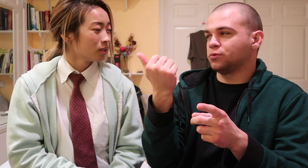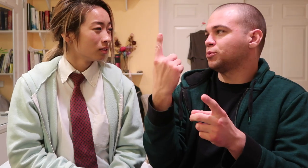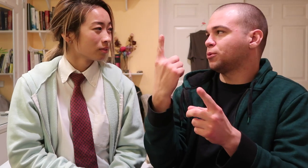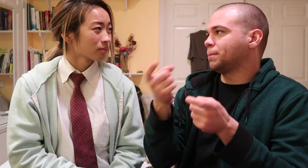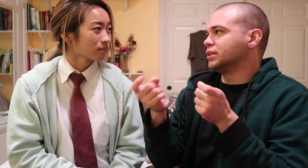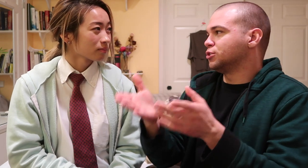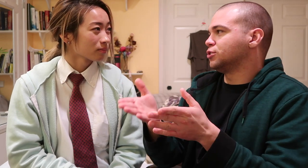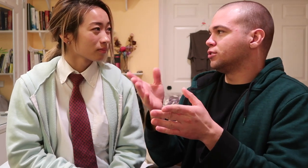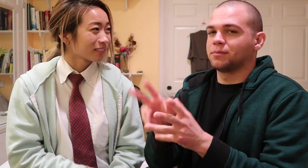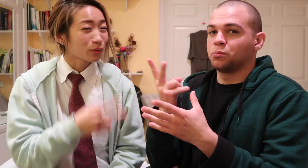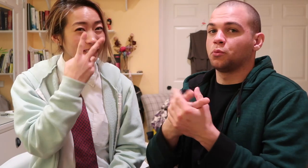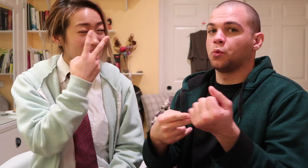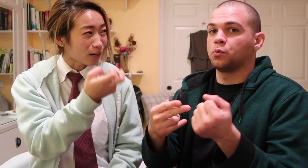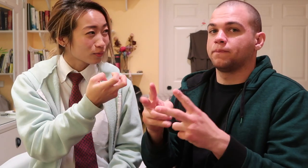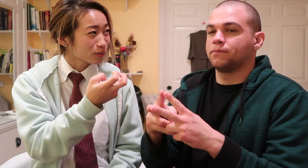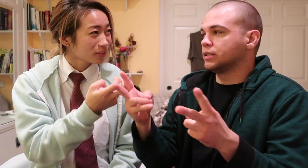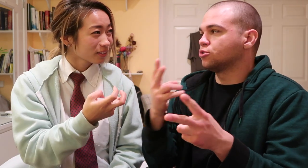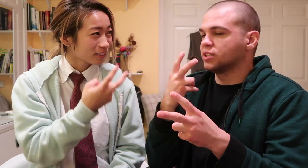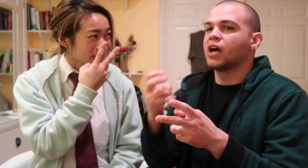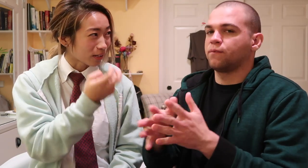him and another manager they were doubtful?